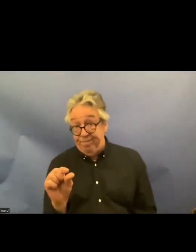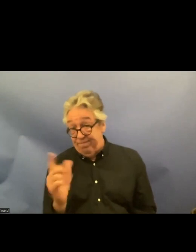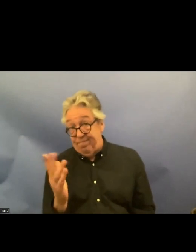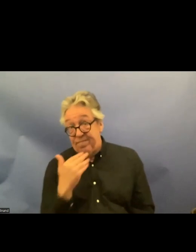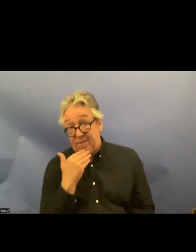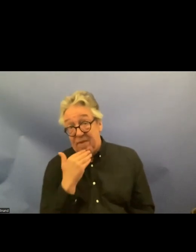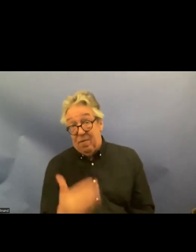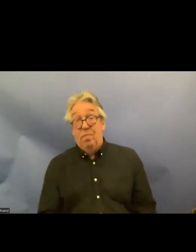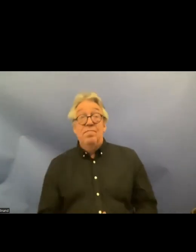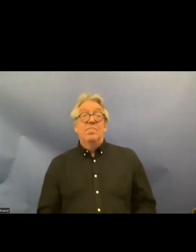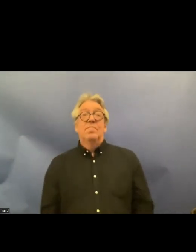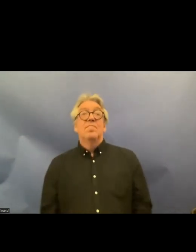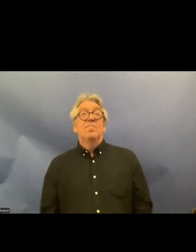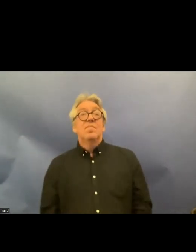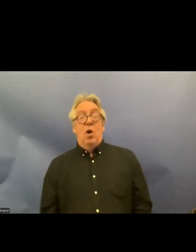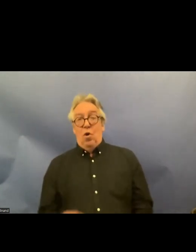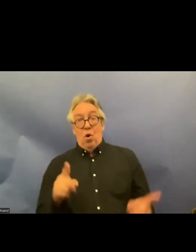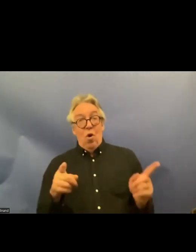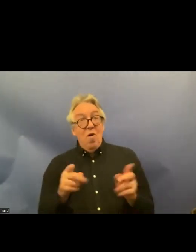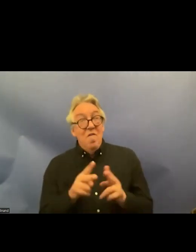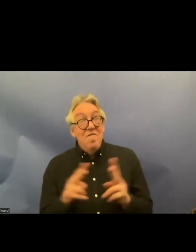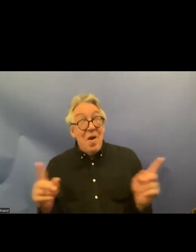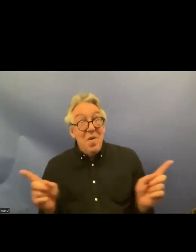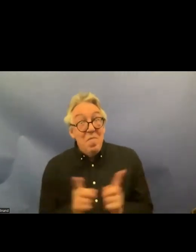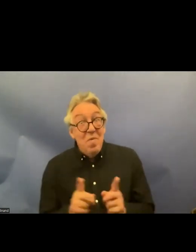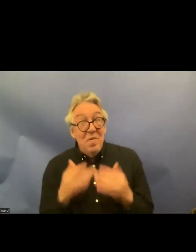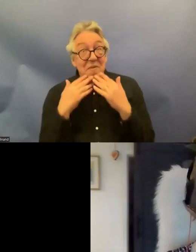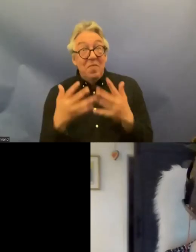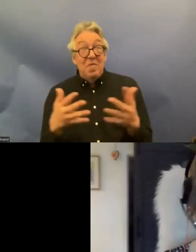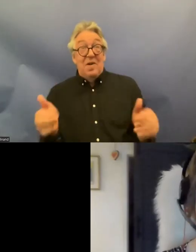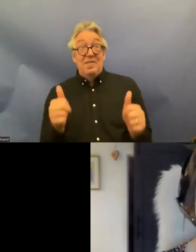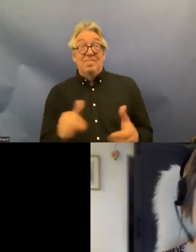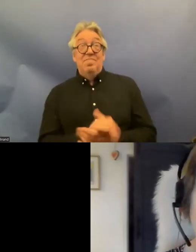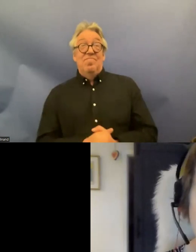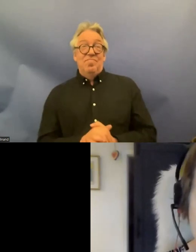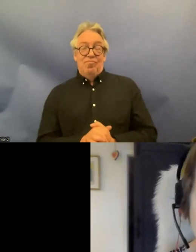you you were extremely brief so thank you very much Sif and is disappointing